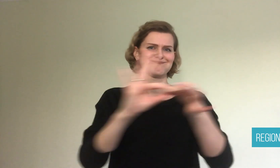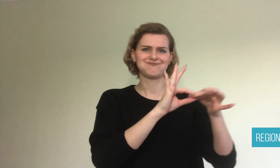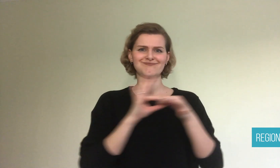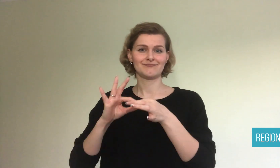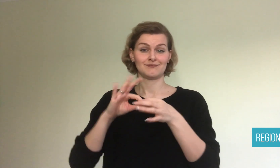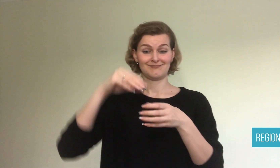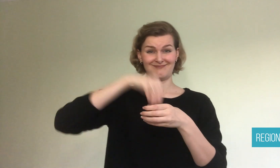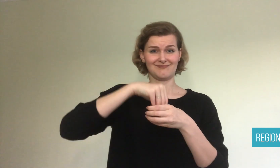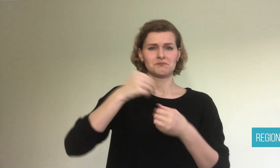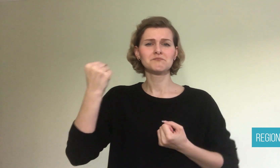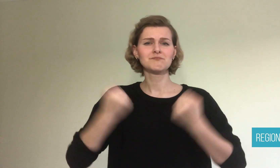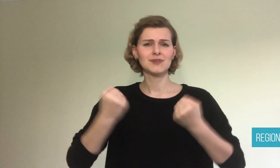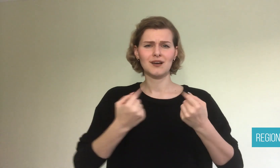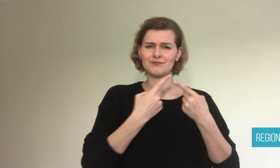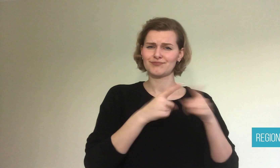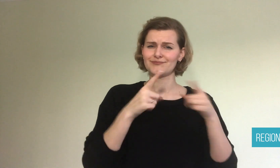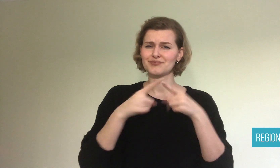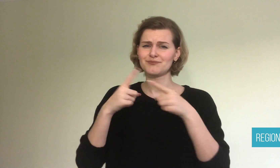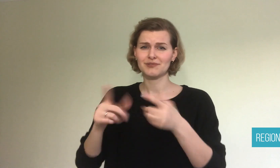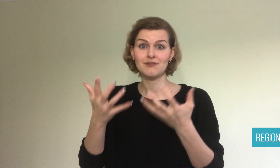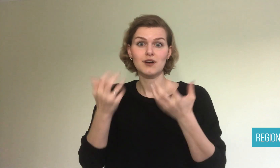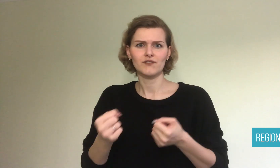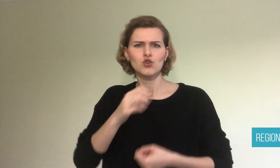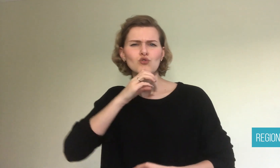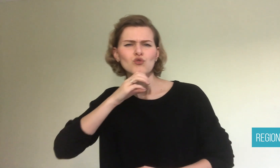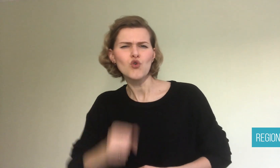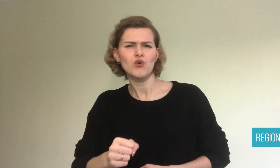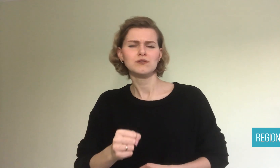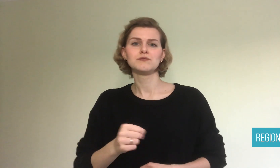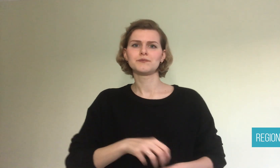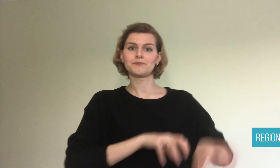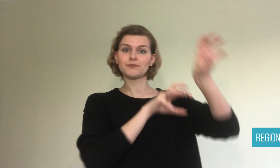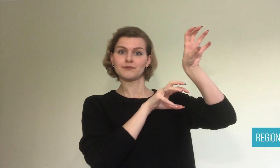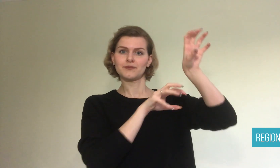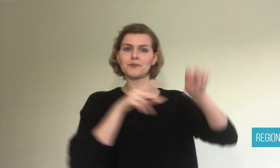have many different cars. The oldest car is a 1927 Peugeot.